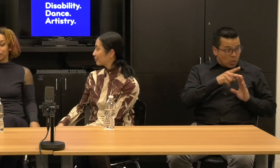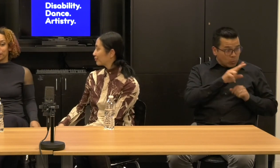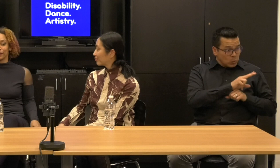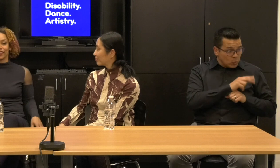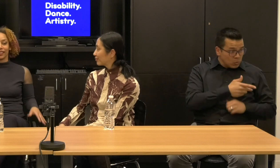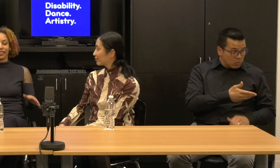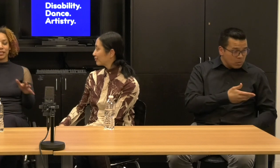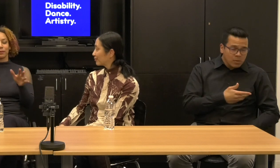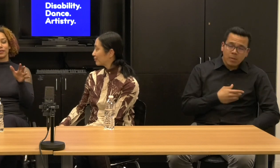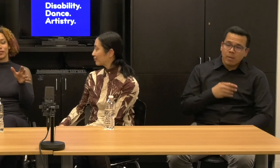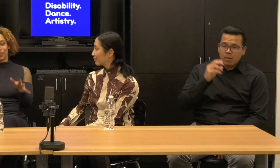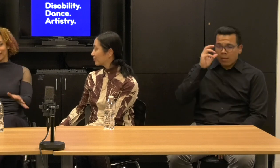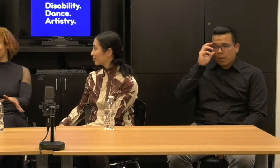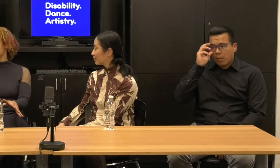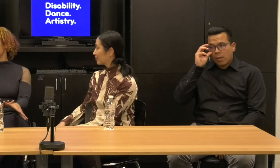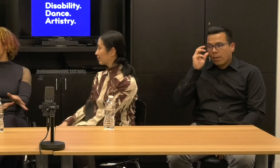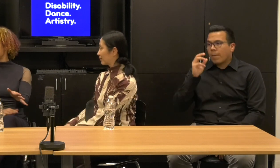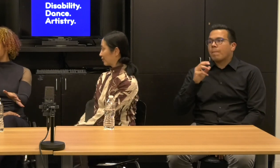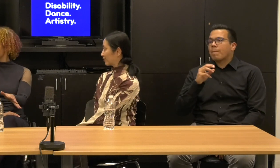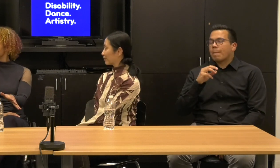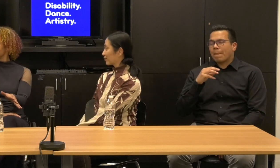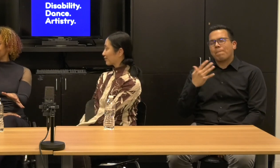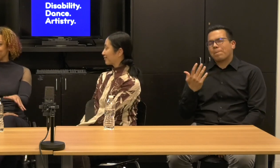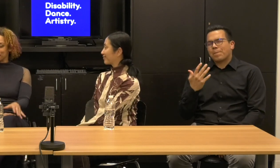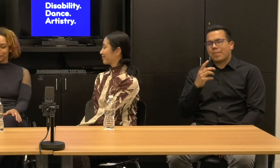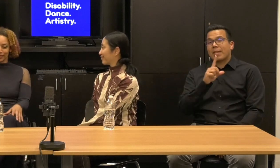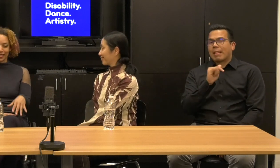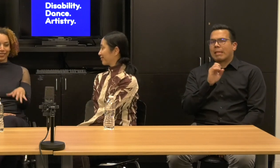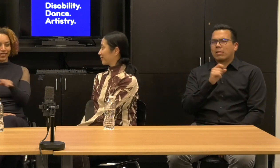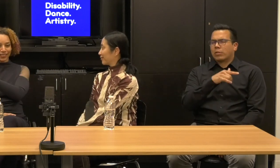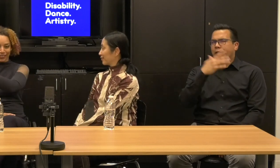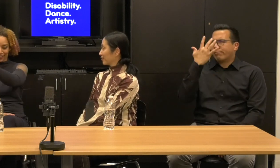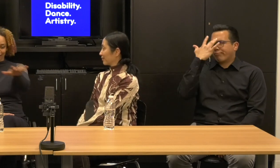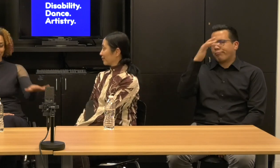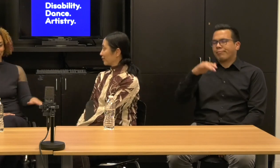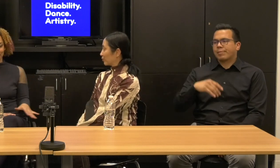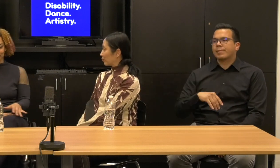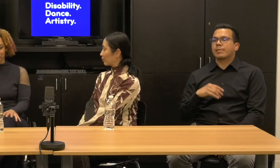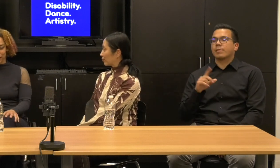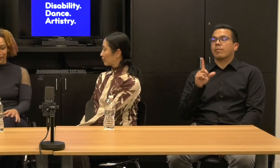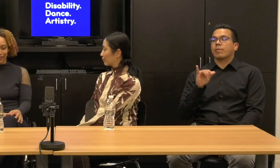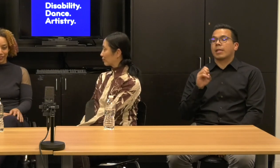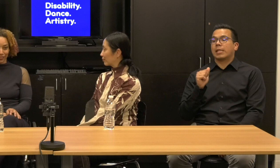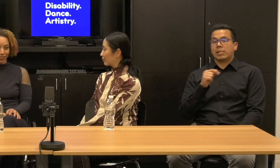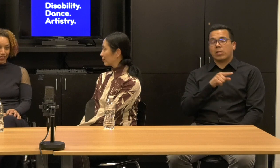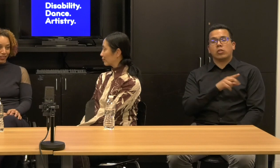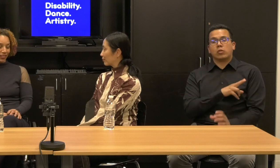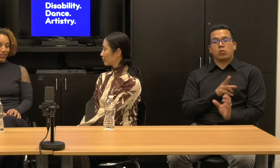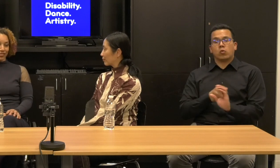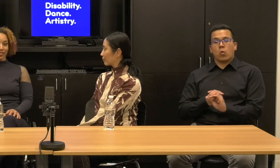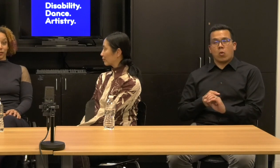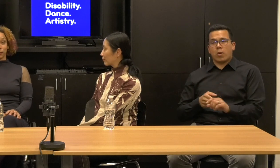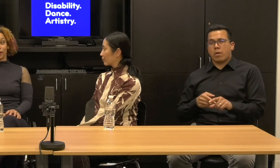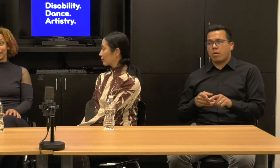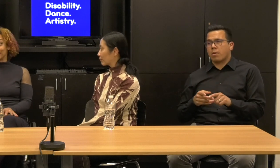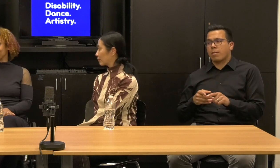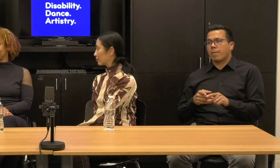Alice: So this is one of the geniuses of Lisa Lisa when Lisa joy and she took one look at